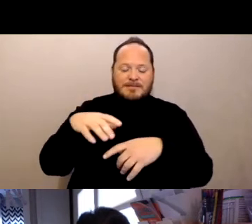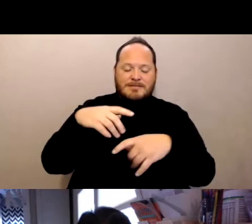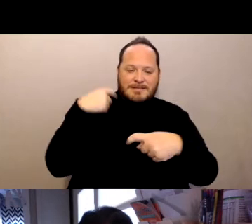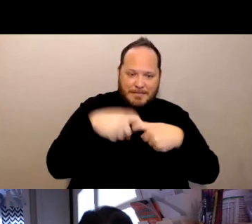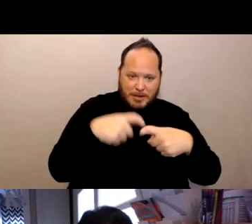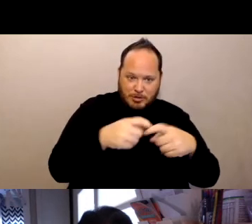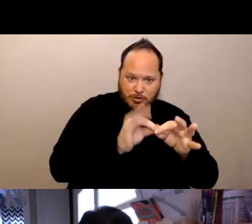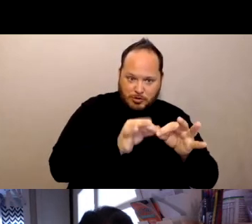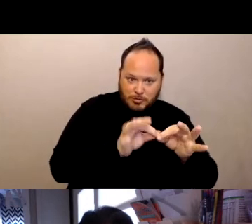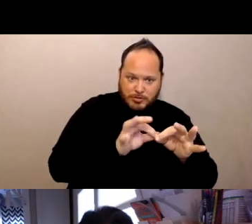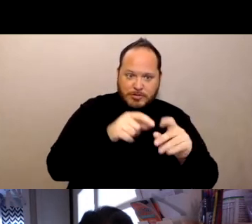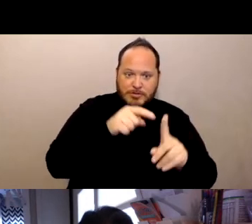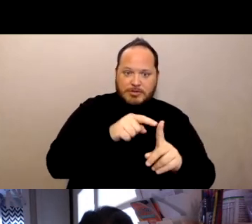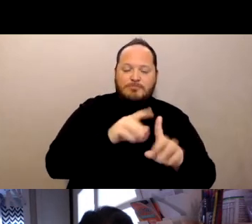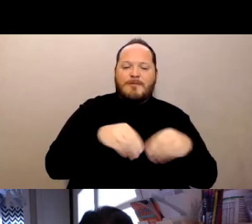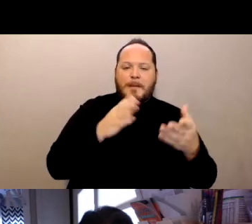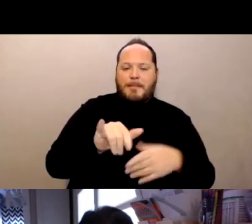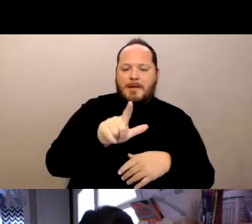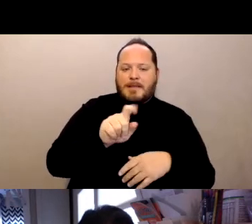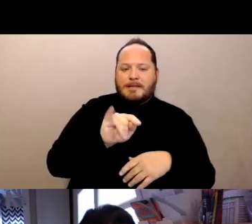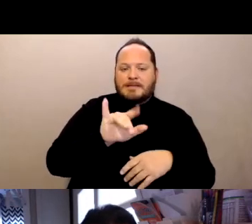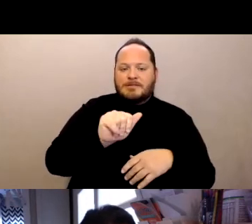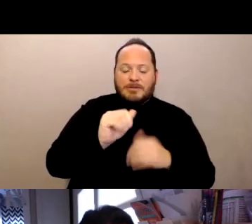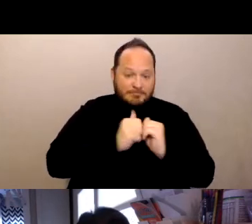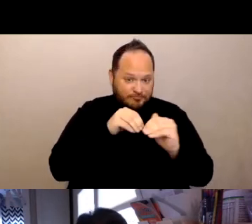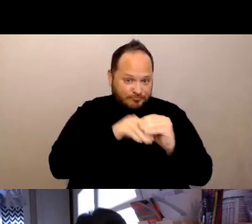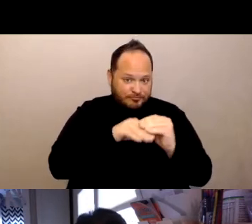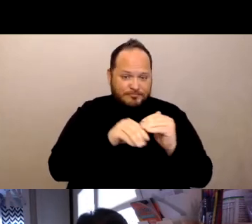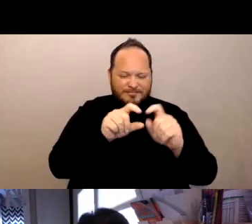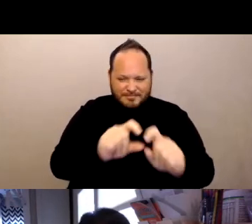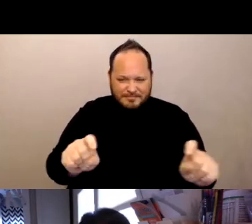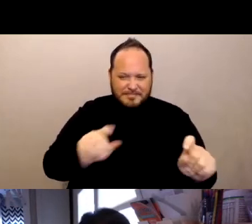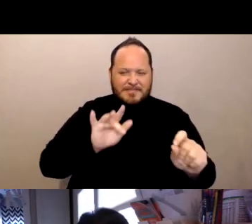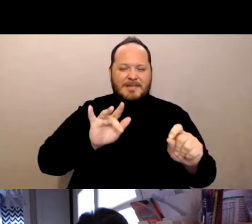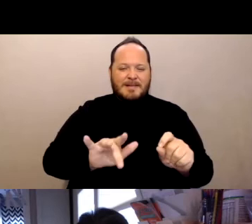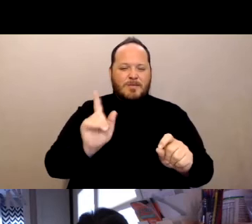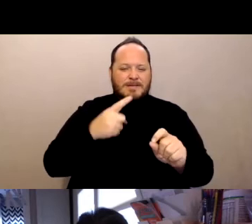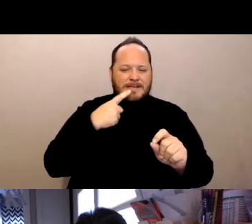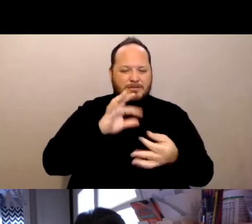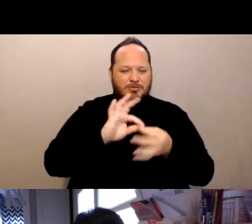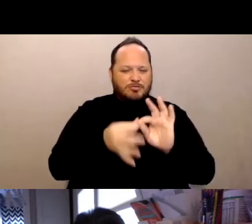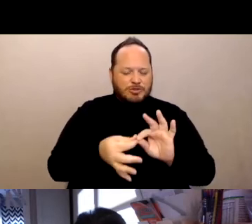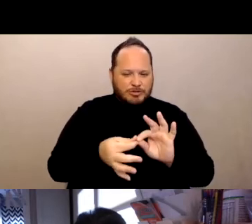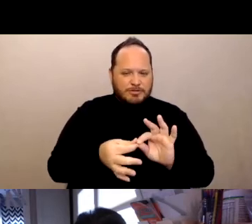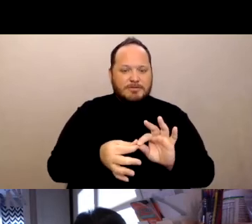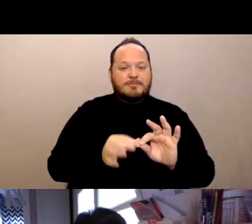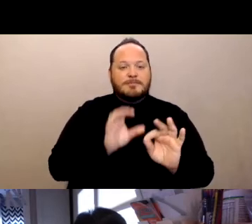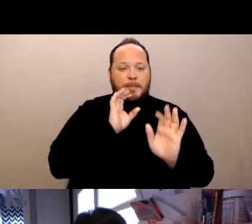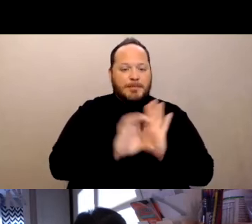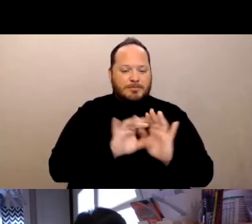You can go to the controls at the bottom of your screen and click on the interpretation icon and select your language